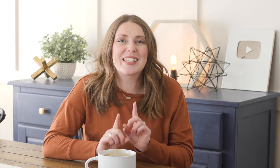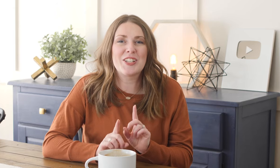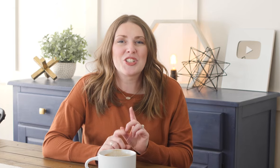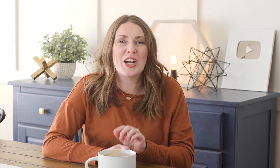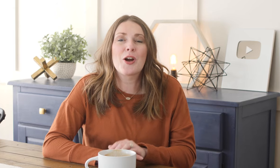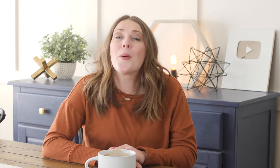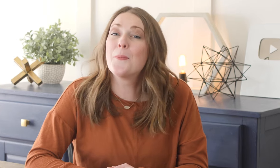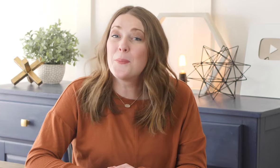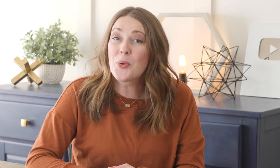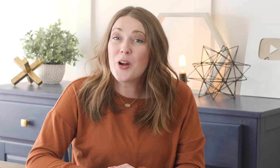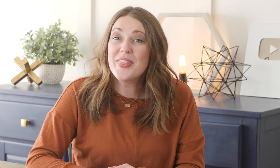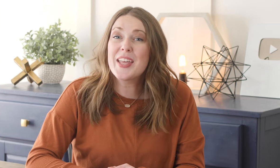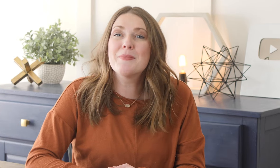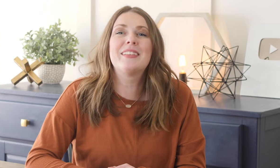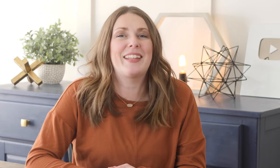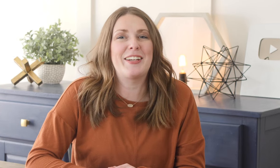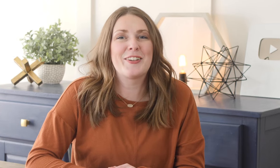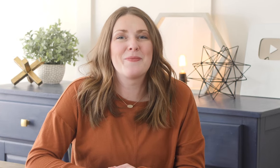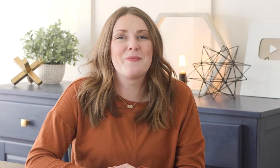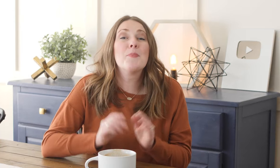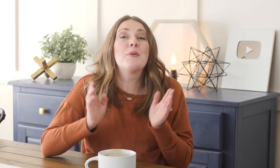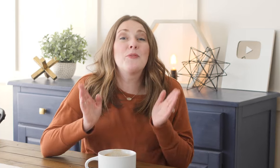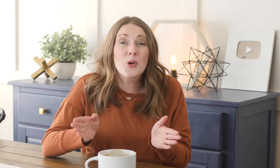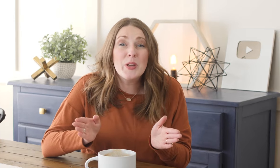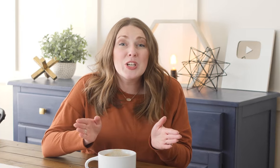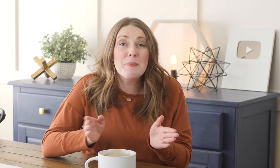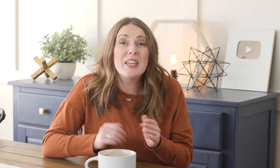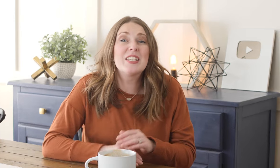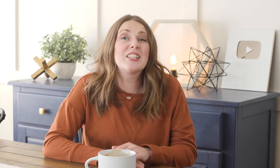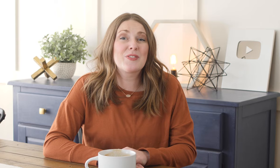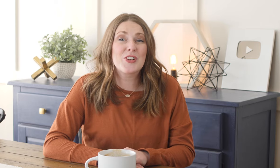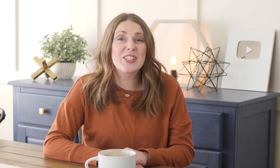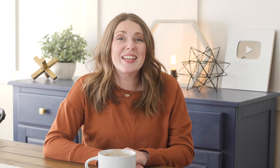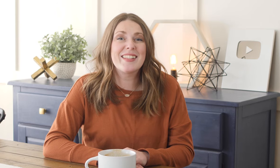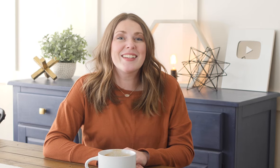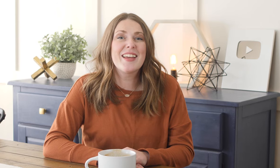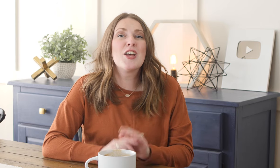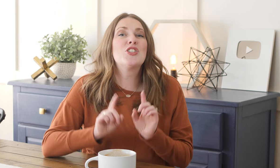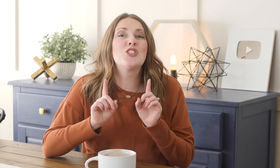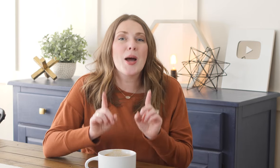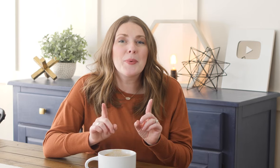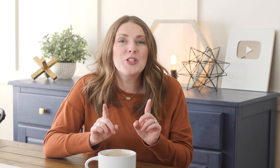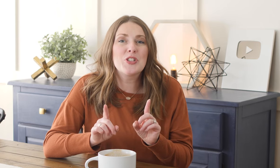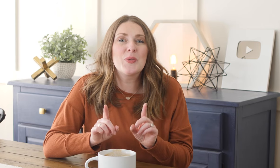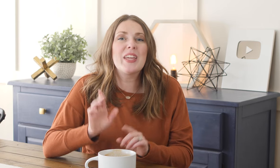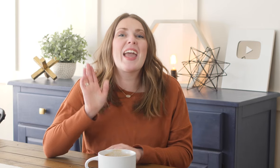Skillshare, more on them later. Before we jump into this first lesson, stop what you're doing